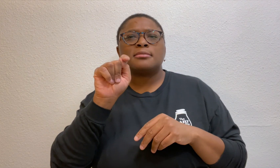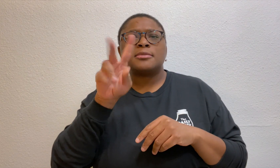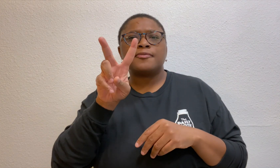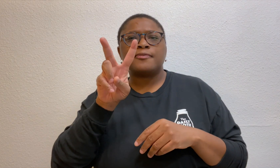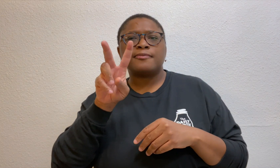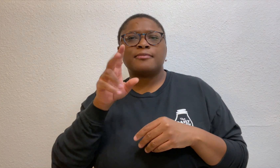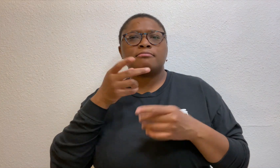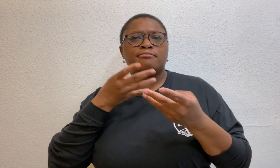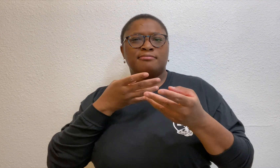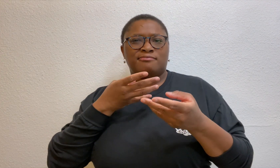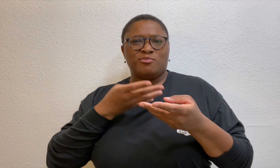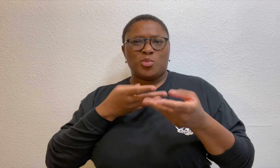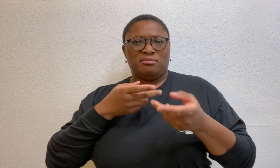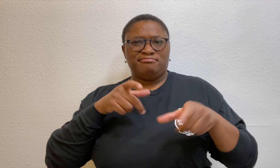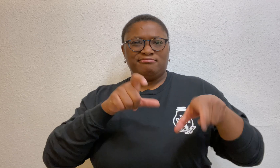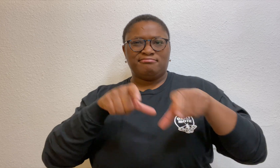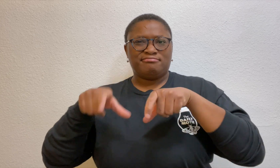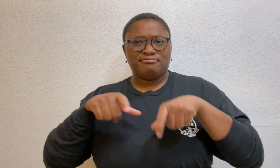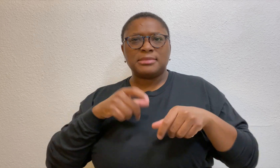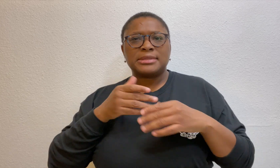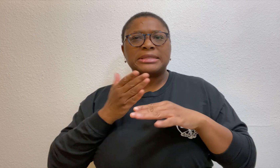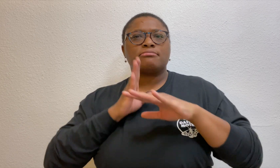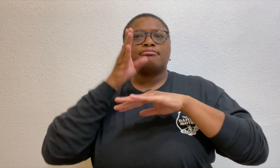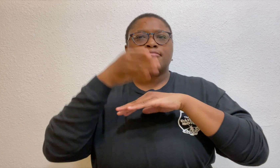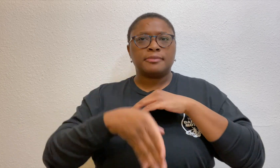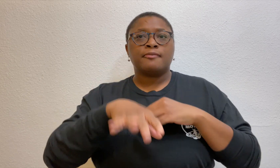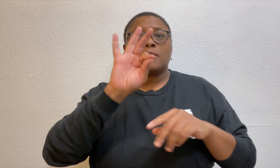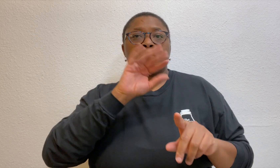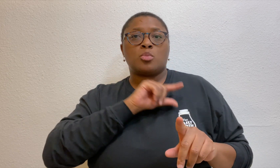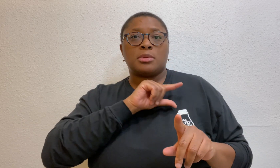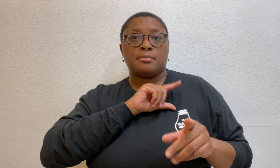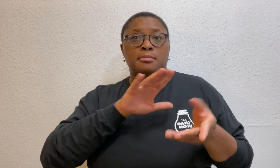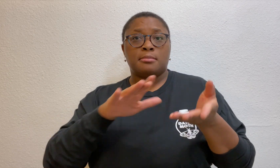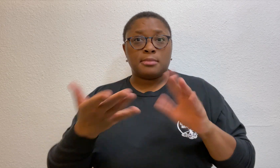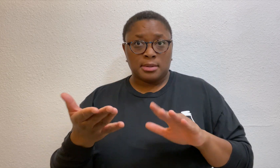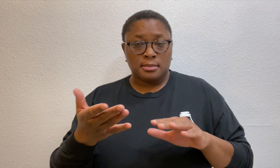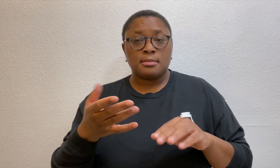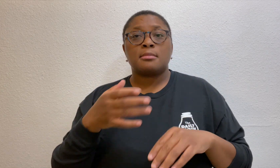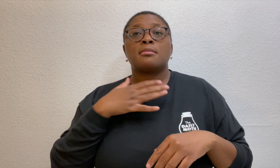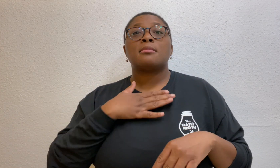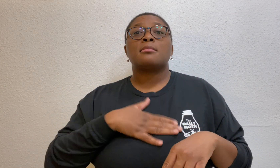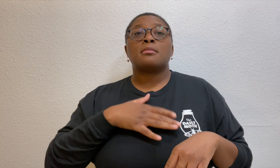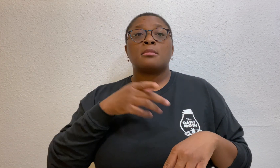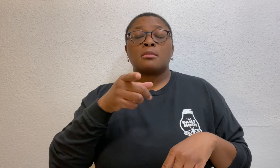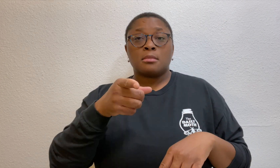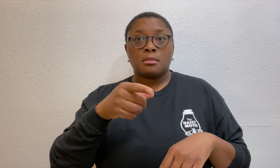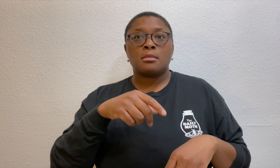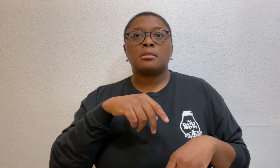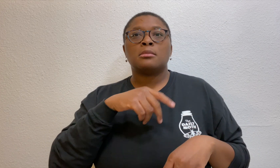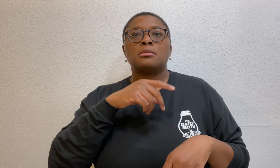his ATV (4x4 vehicle) to drive and locate Grant’s deceased body.